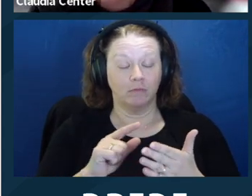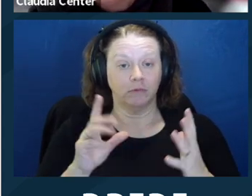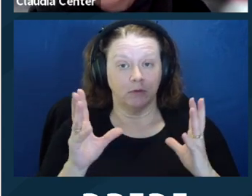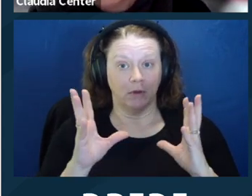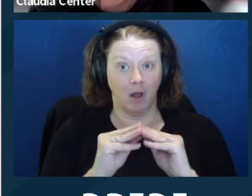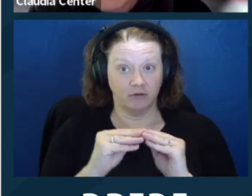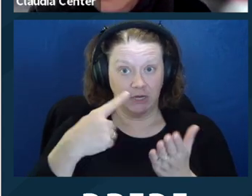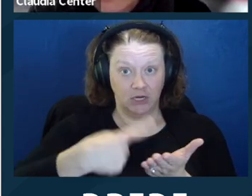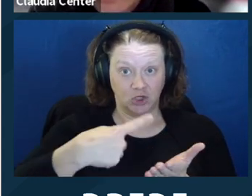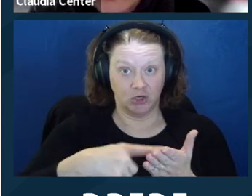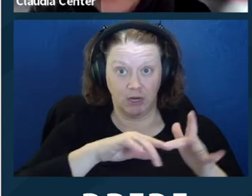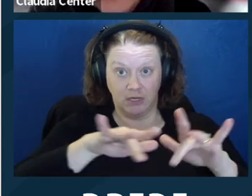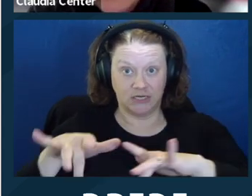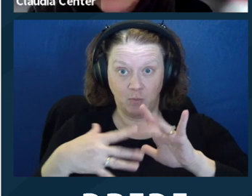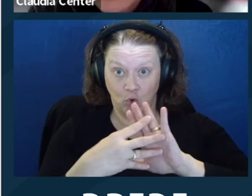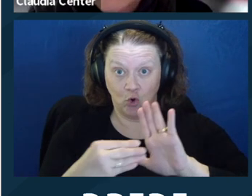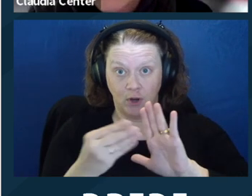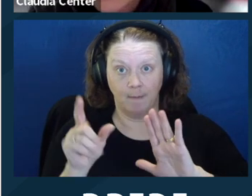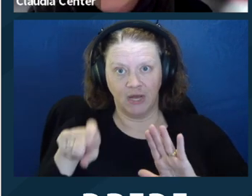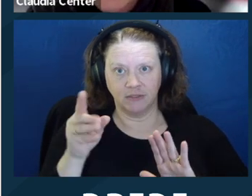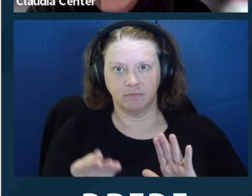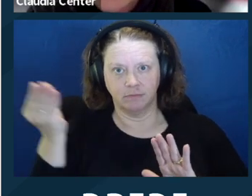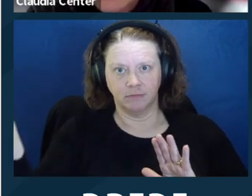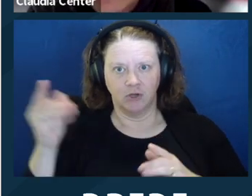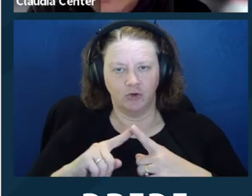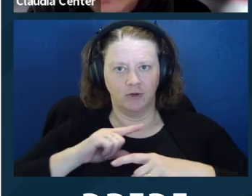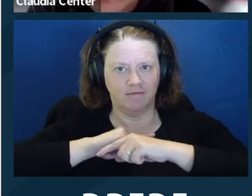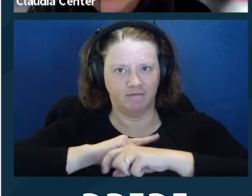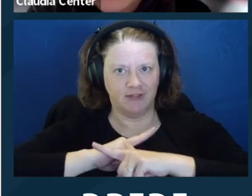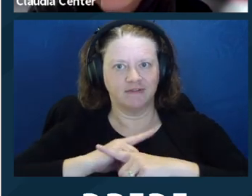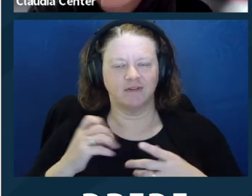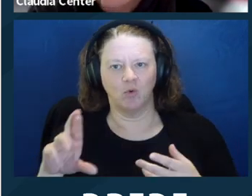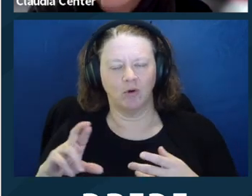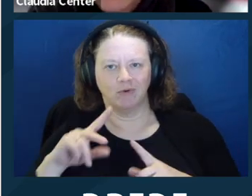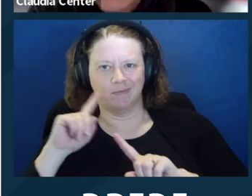to the consultation. The plaintiff had argued that the parents